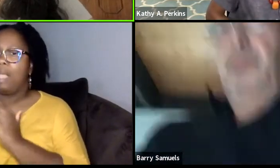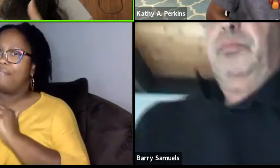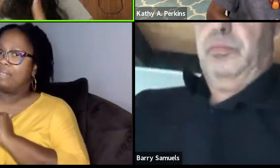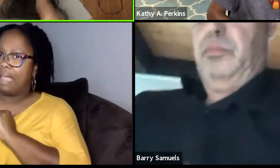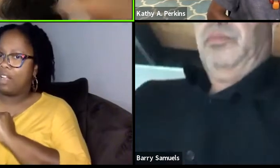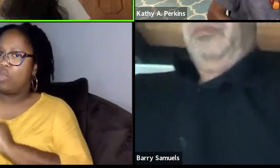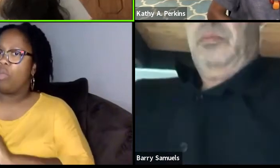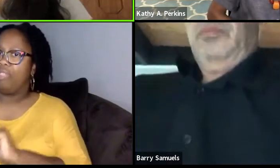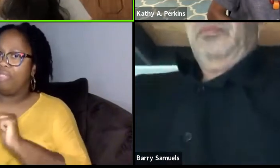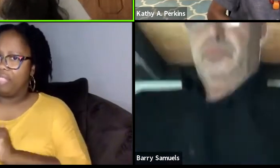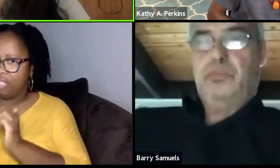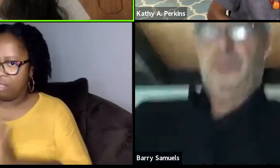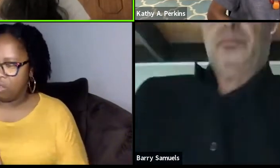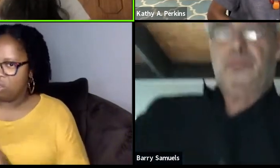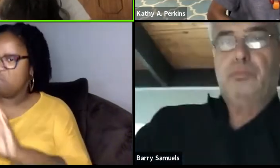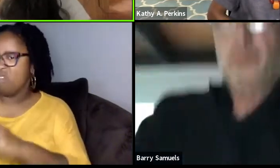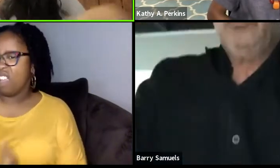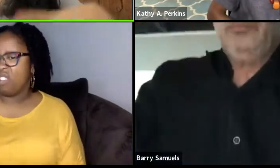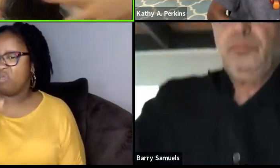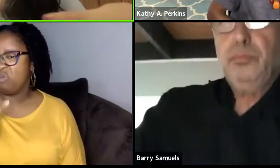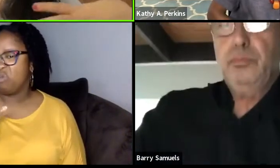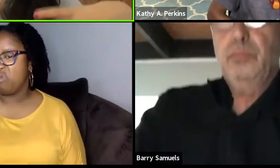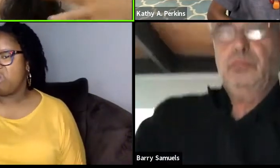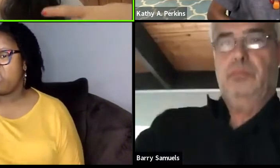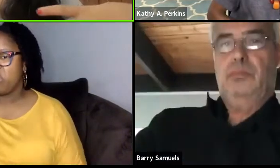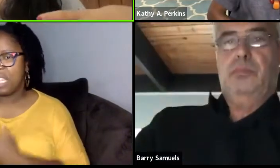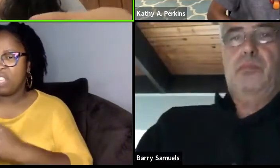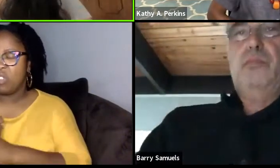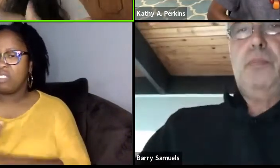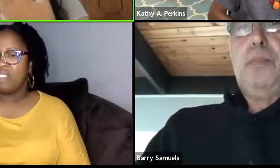are given two to three years of fellowship to hone their craft